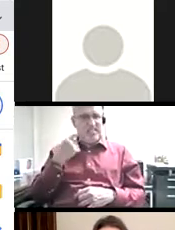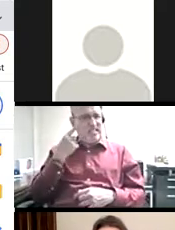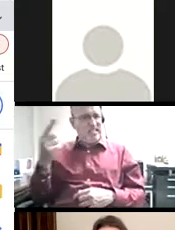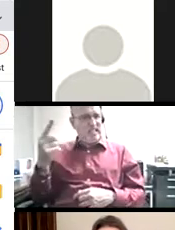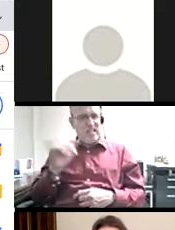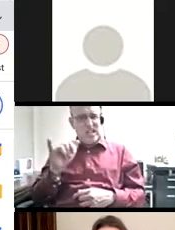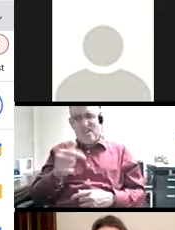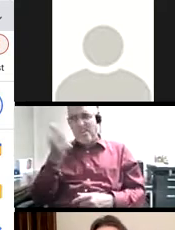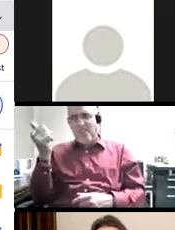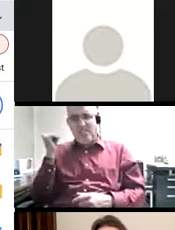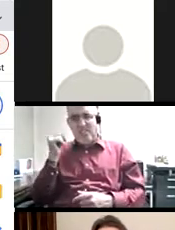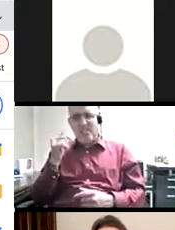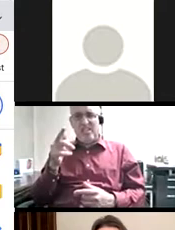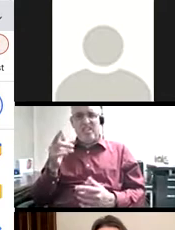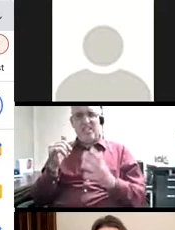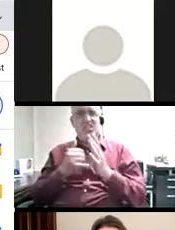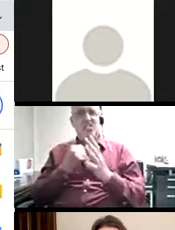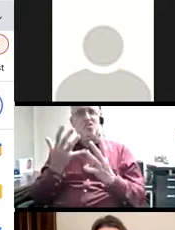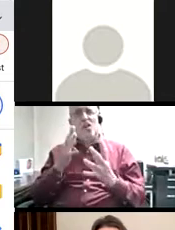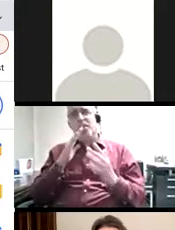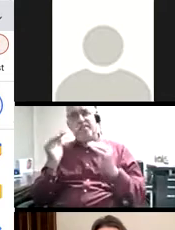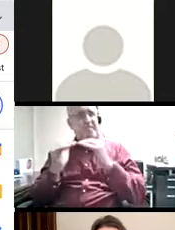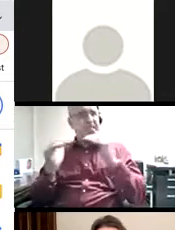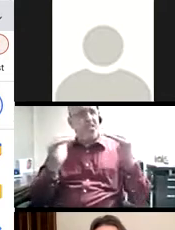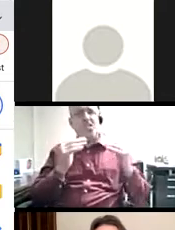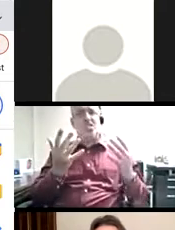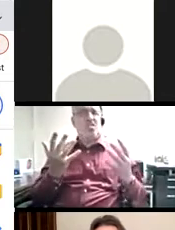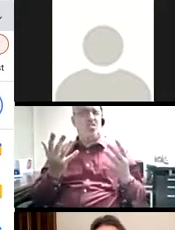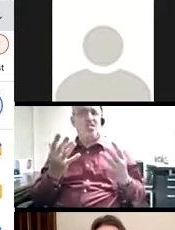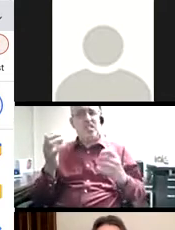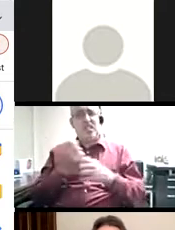in hopes of being heard, being seen, gaining acceptance, or just getting it right.